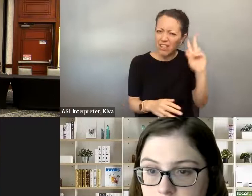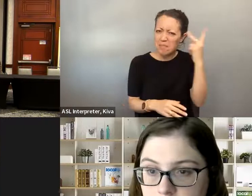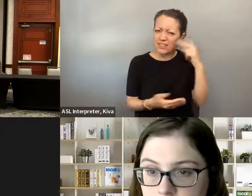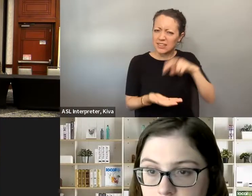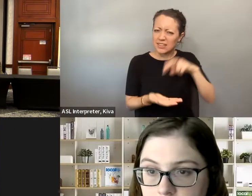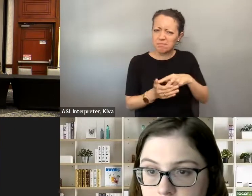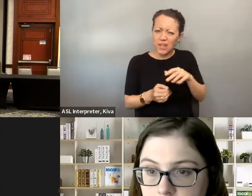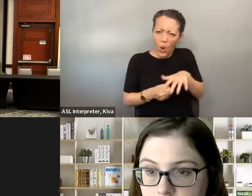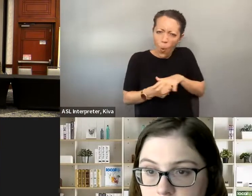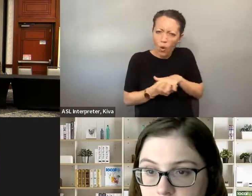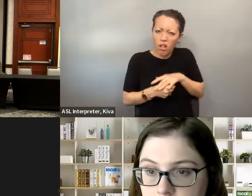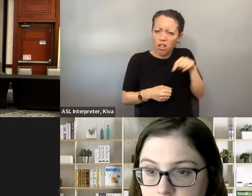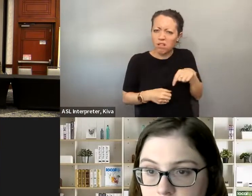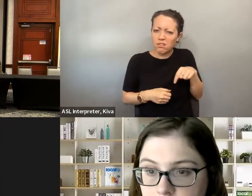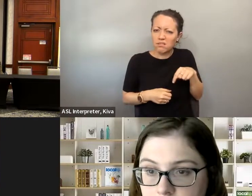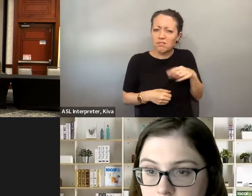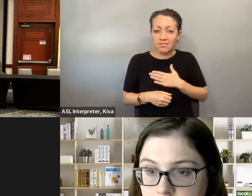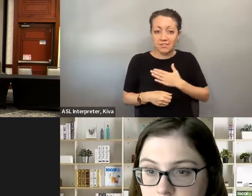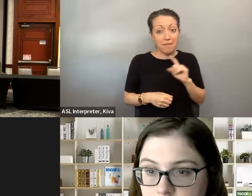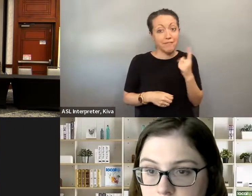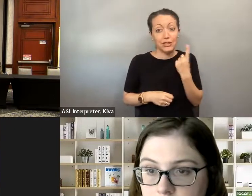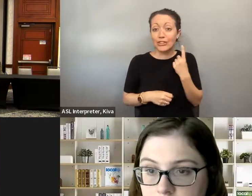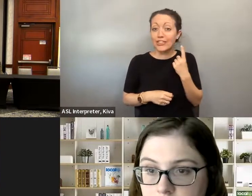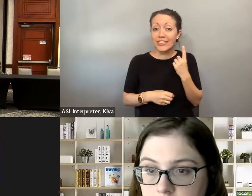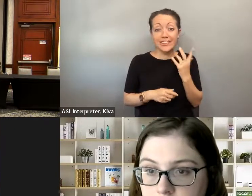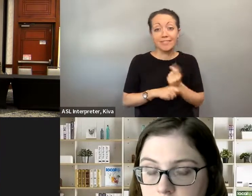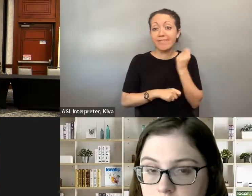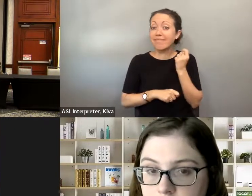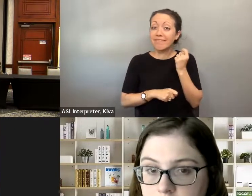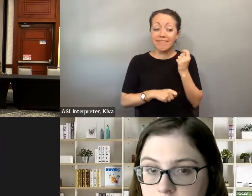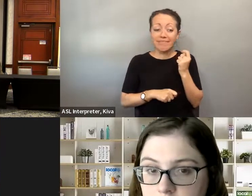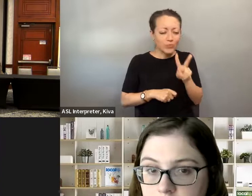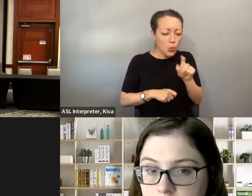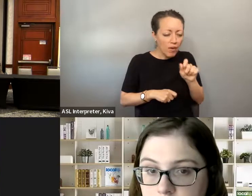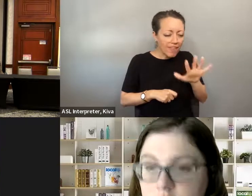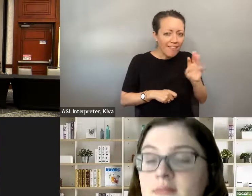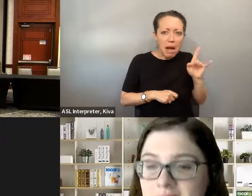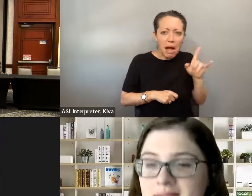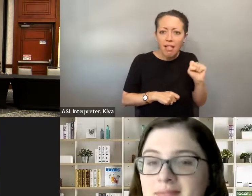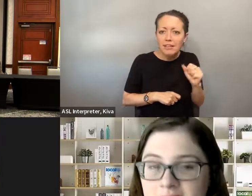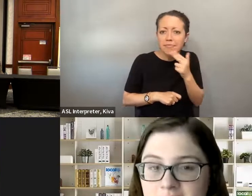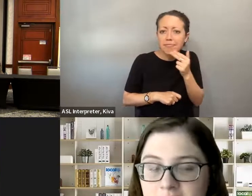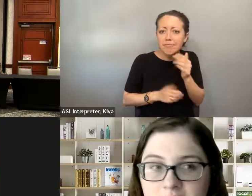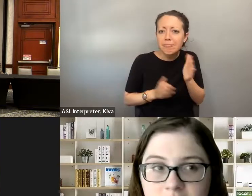» This is Kara. I absolutely agree. I think all politics this is Kara. I absolutely agree. I think all politics is local, you know, with with serving online, you know, it was a 2.5 Mile City. is local. You know, with serving on mine, you know, it